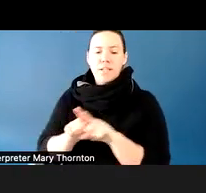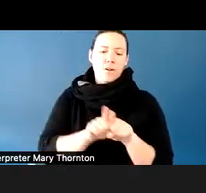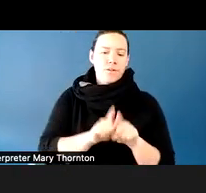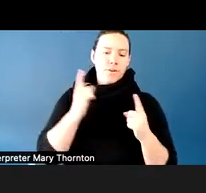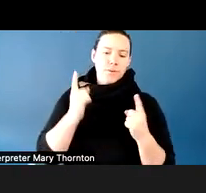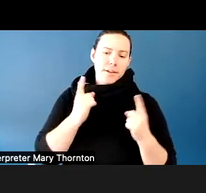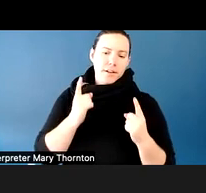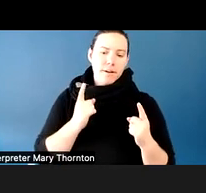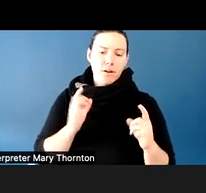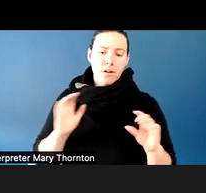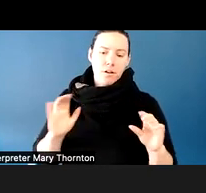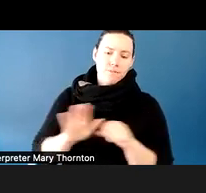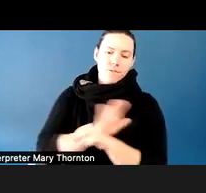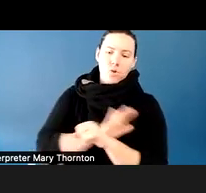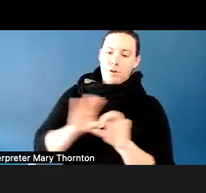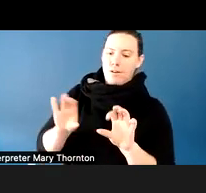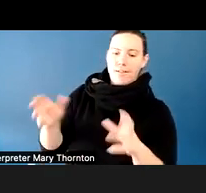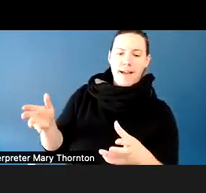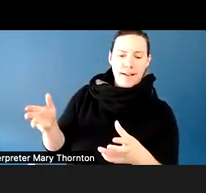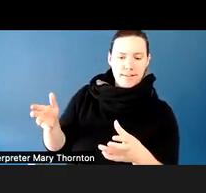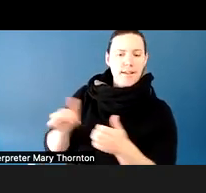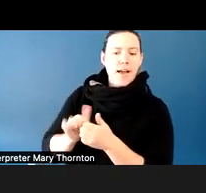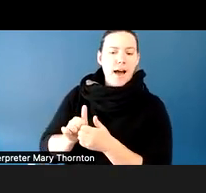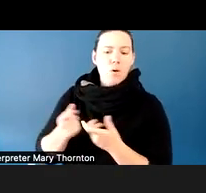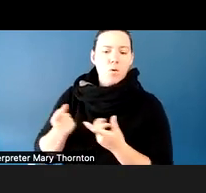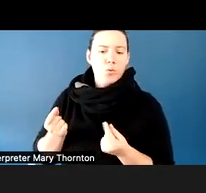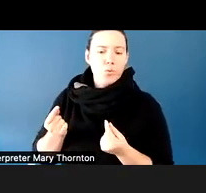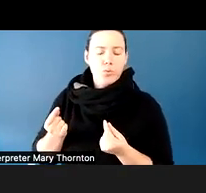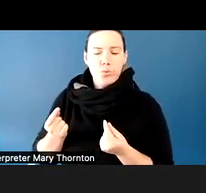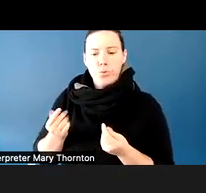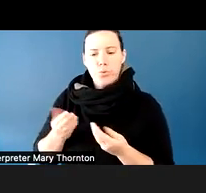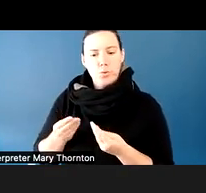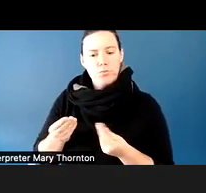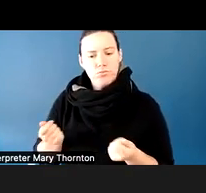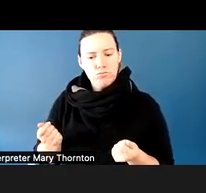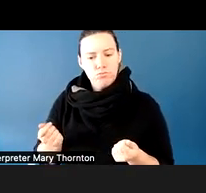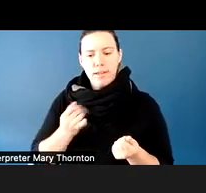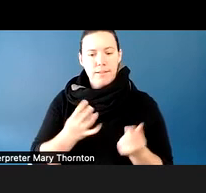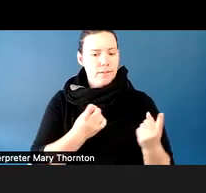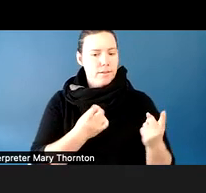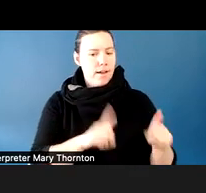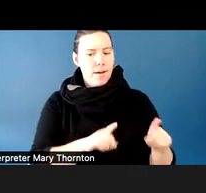when there are incidences, or when something out of the norm has happened.